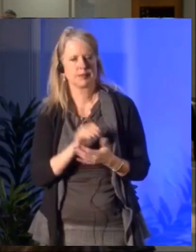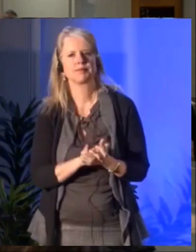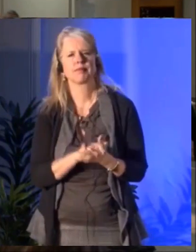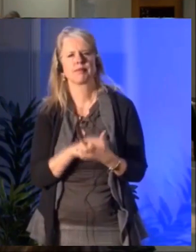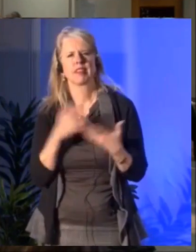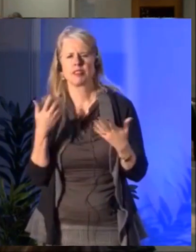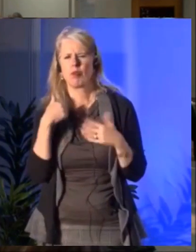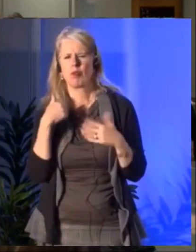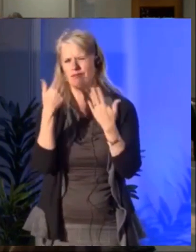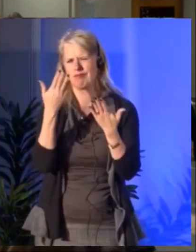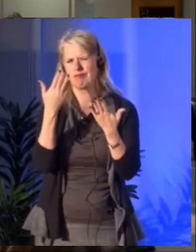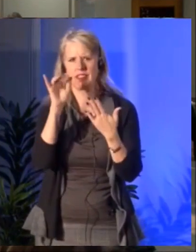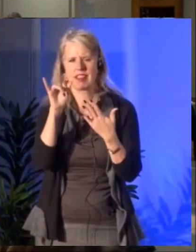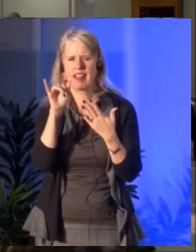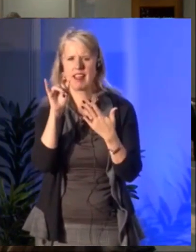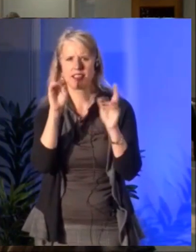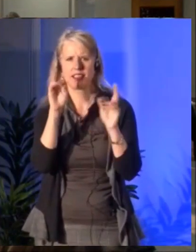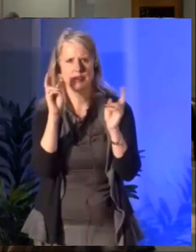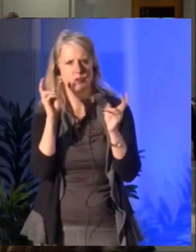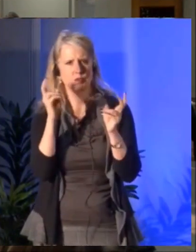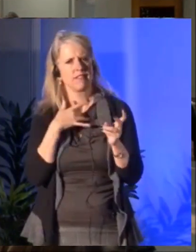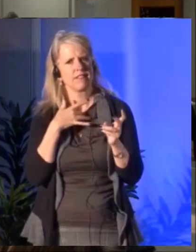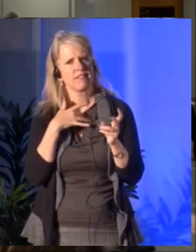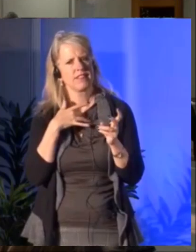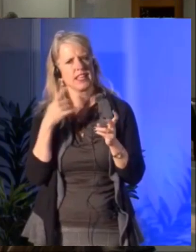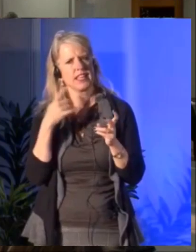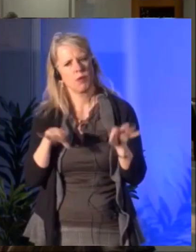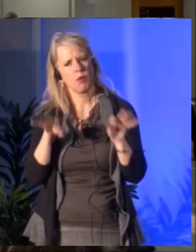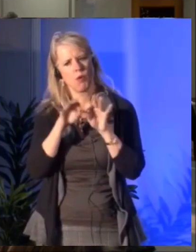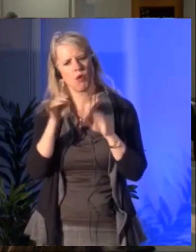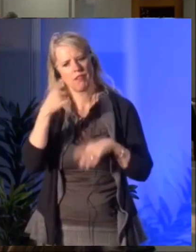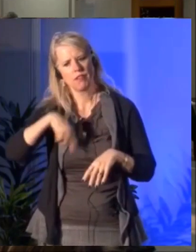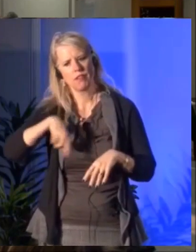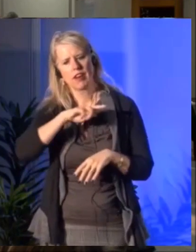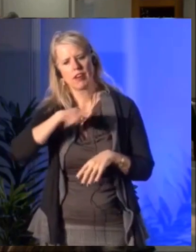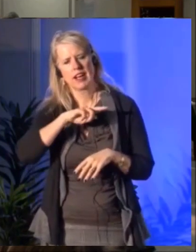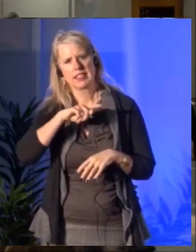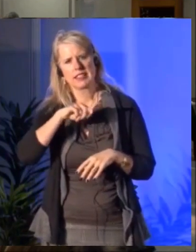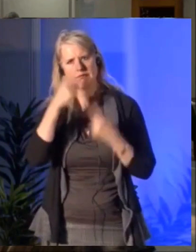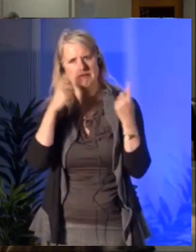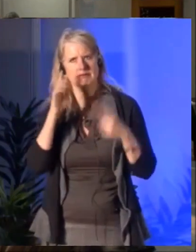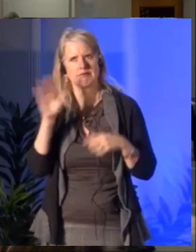So I just wanted to kind of raise that because I think it's really important as a country